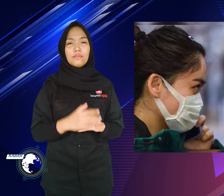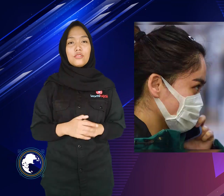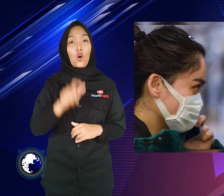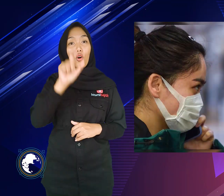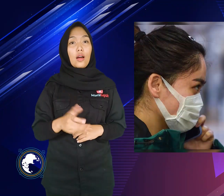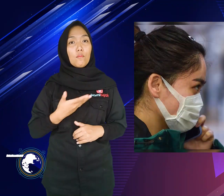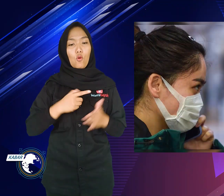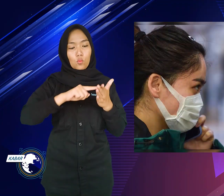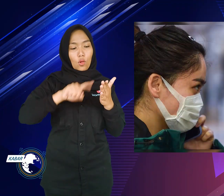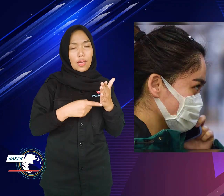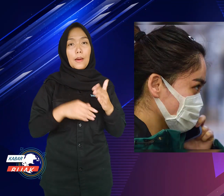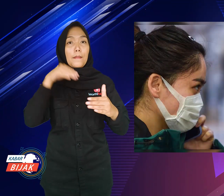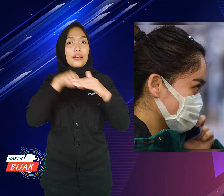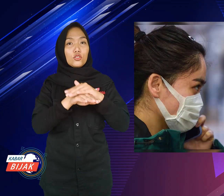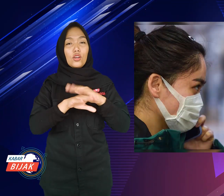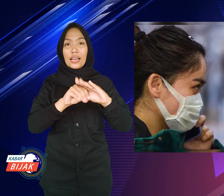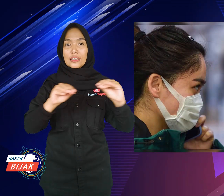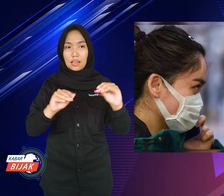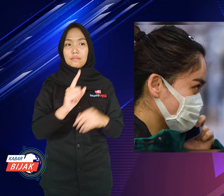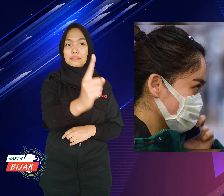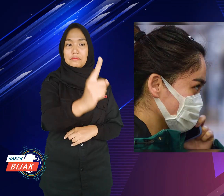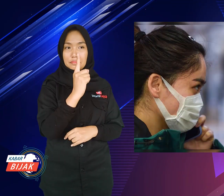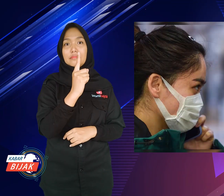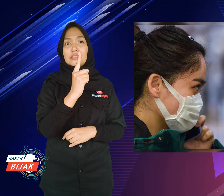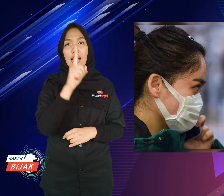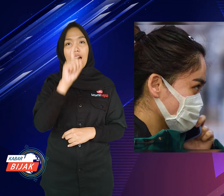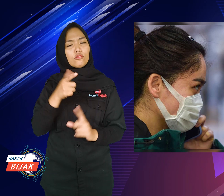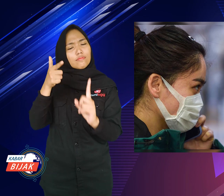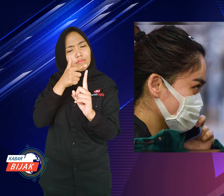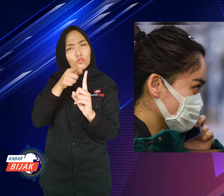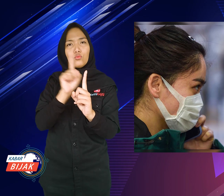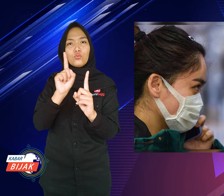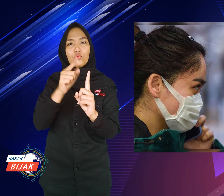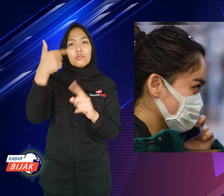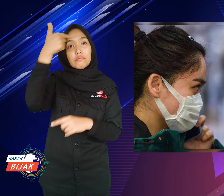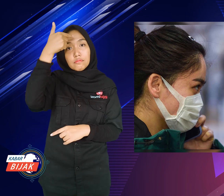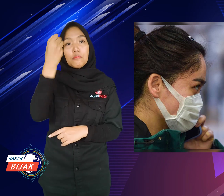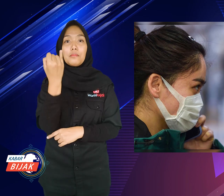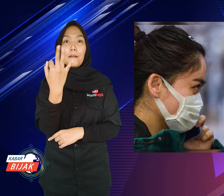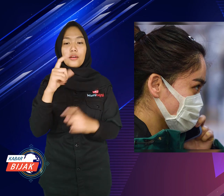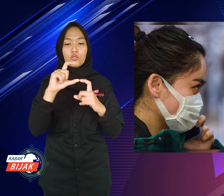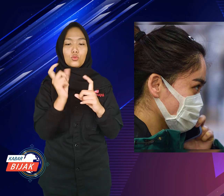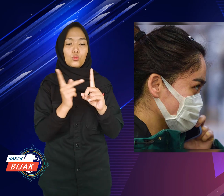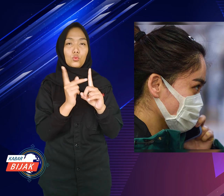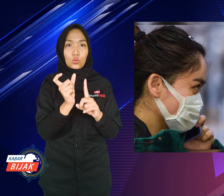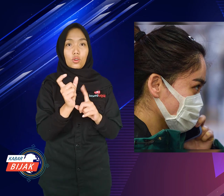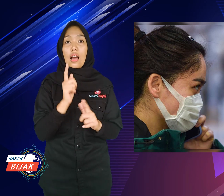1. When entering work and entering the office area, need to take measurements of body temperature first. What body temperature?